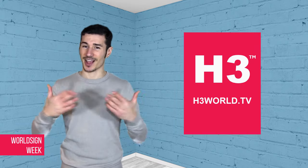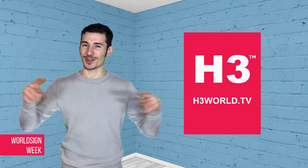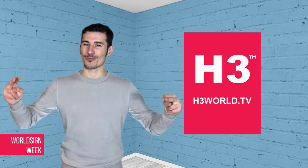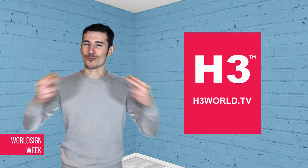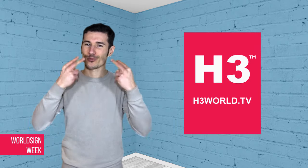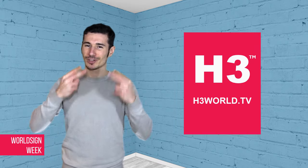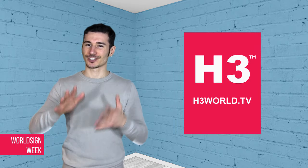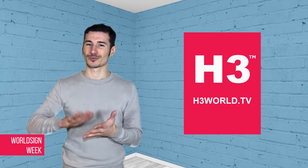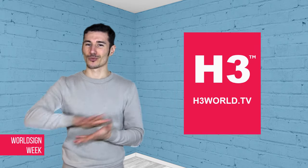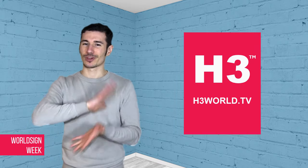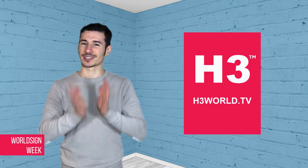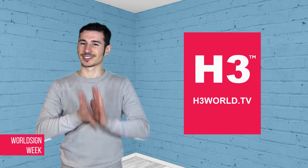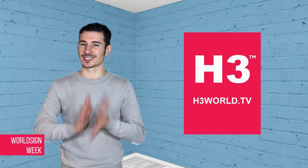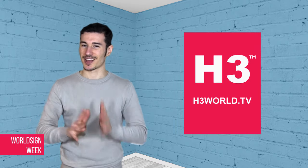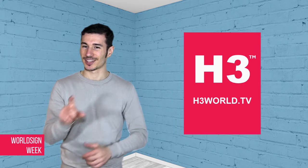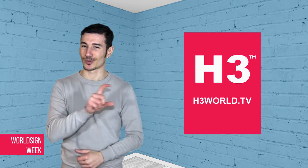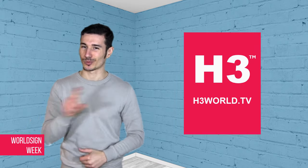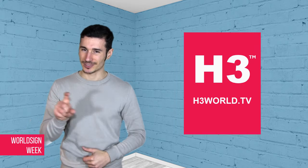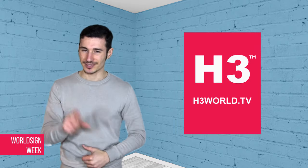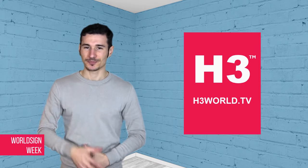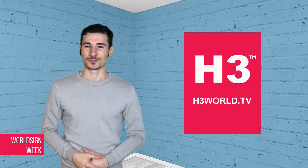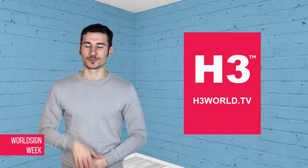Thank you for watching WorldSign Week,